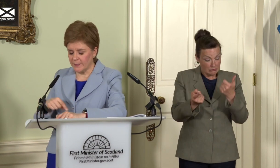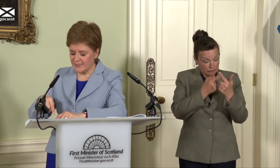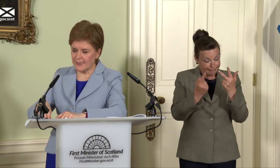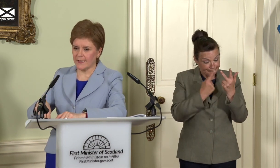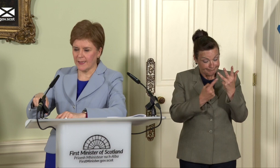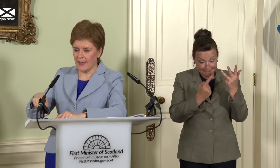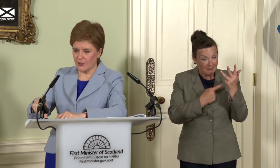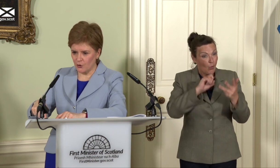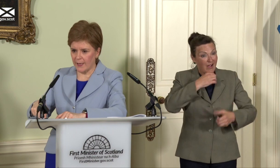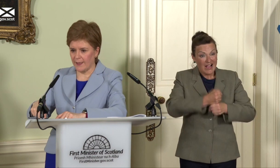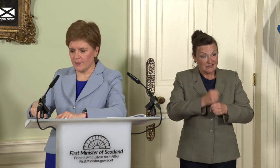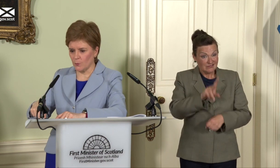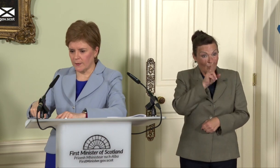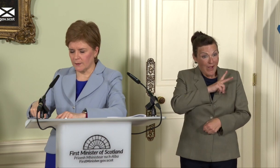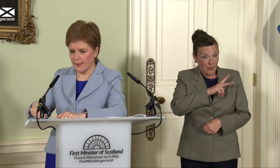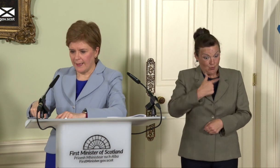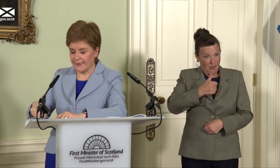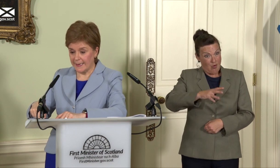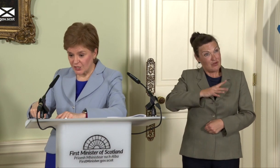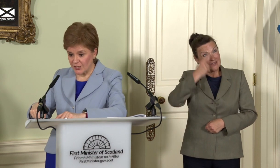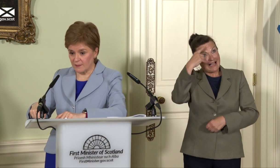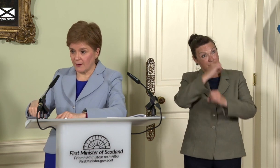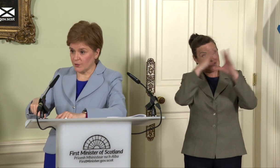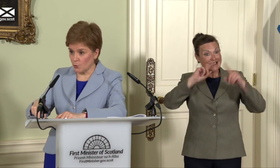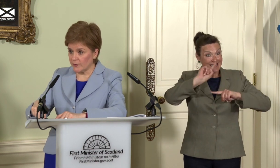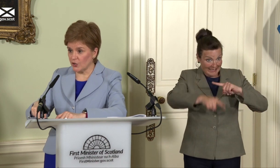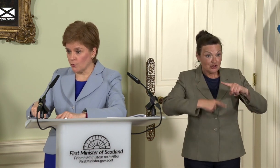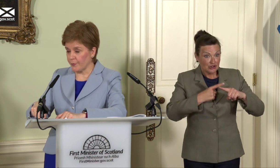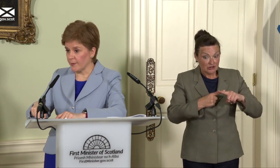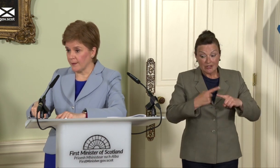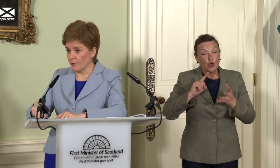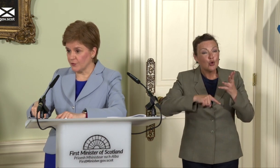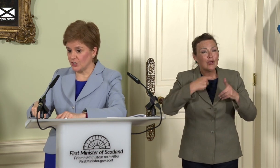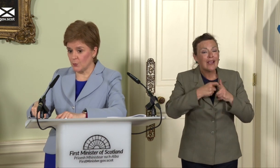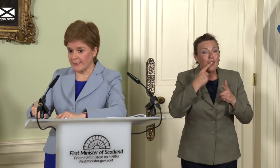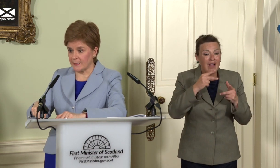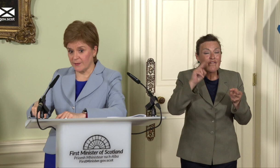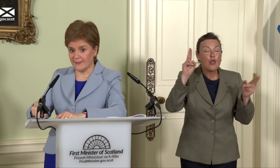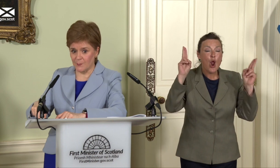We are seeing a UK that will next year have the lowest growth of the G20 with the exception